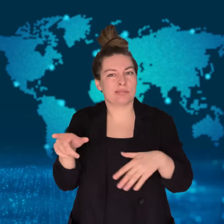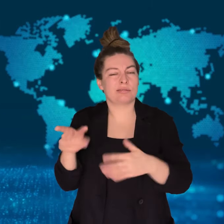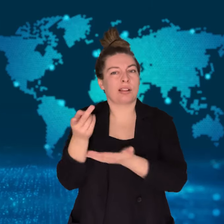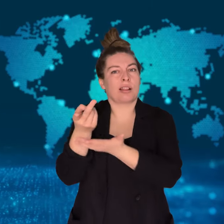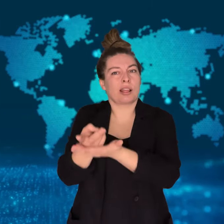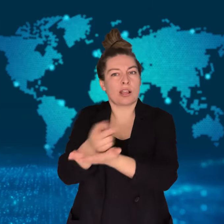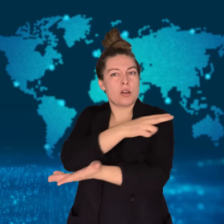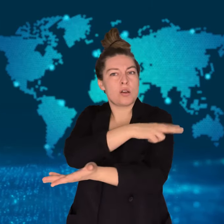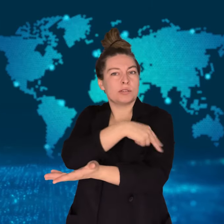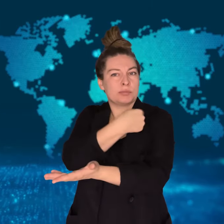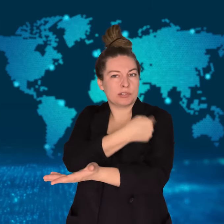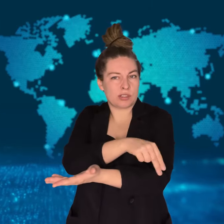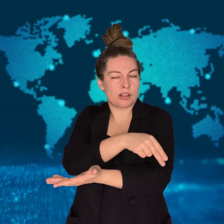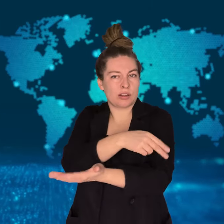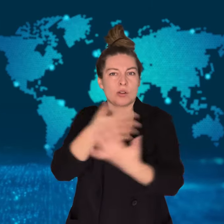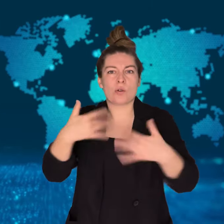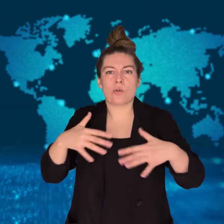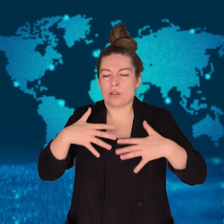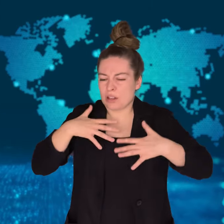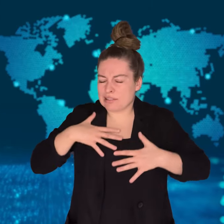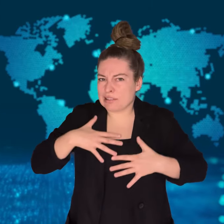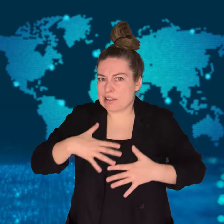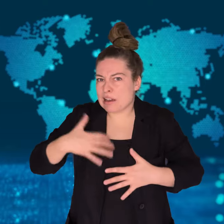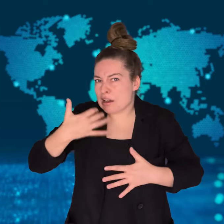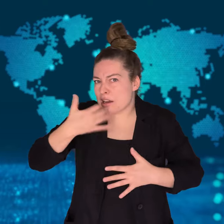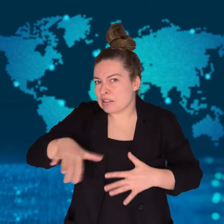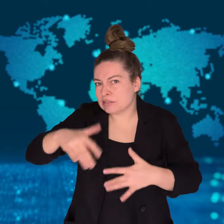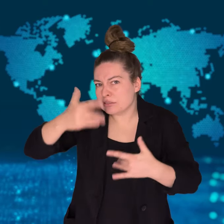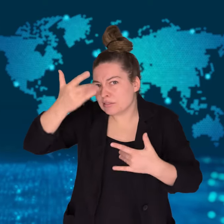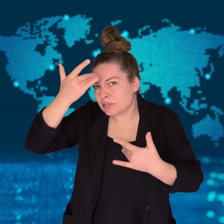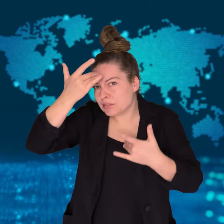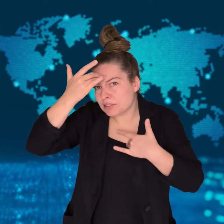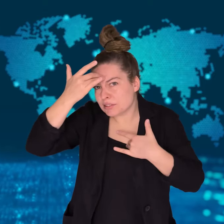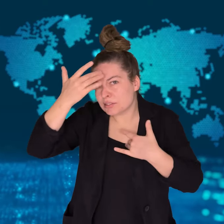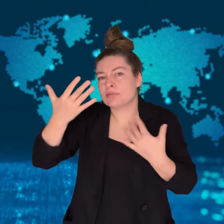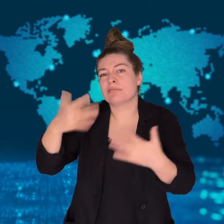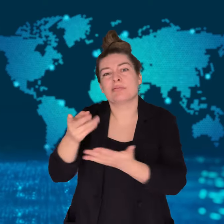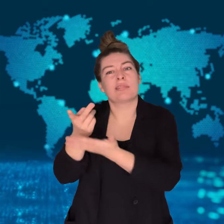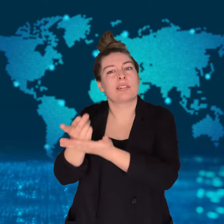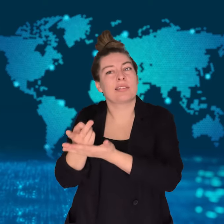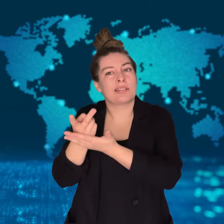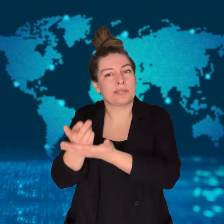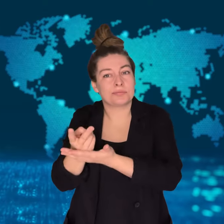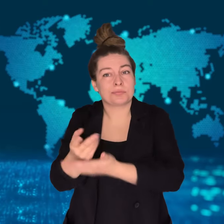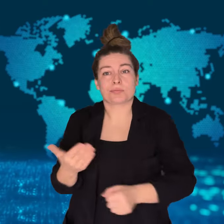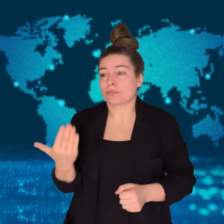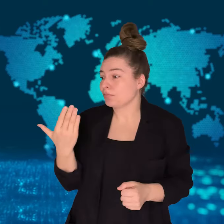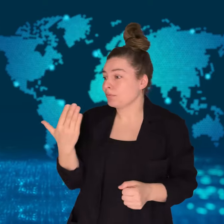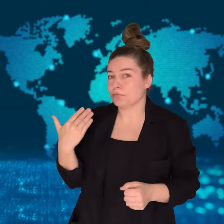He spent time in the hospital in August because of a high fever.